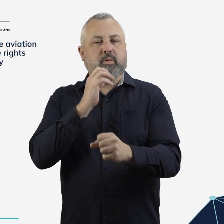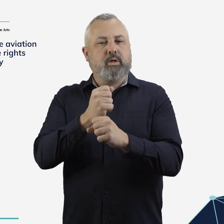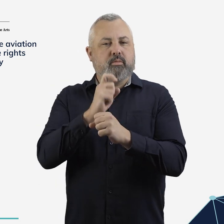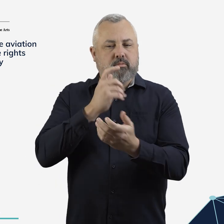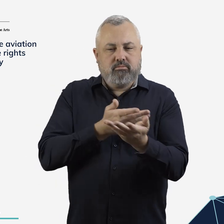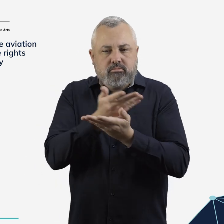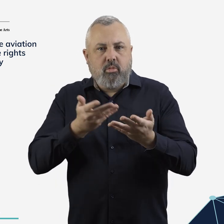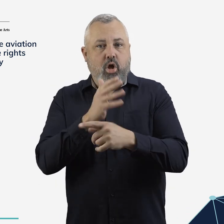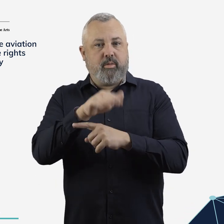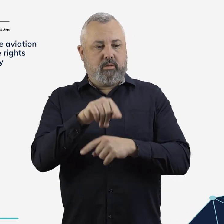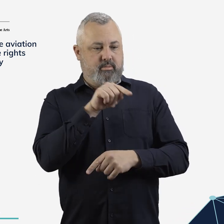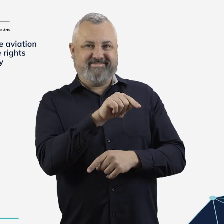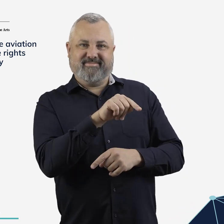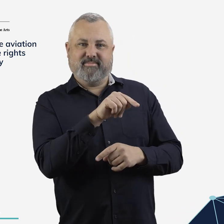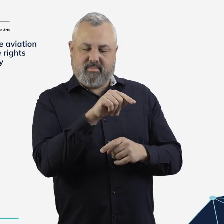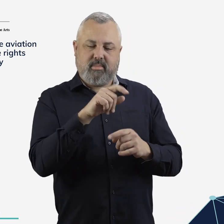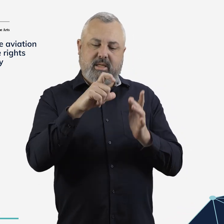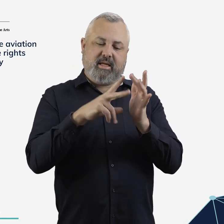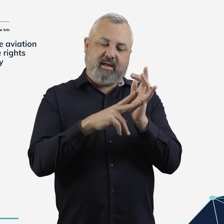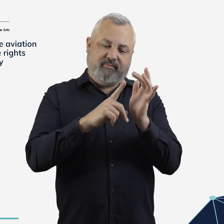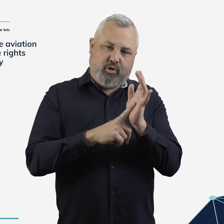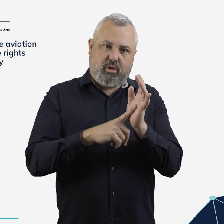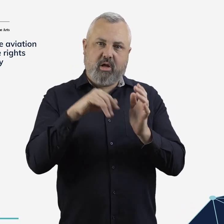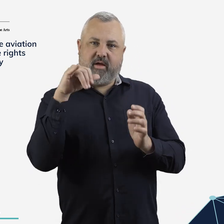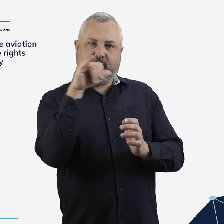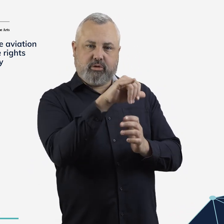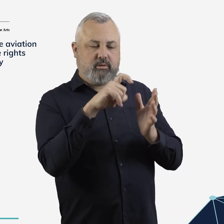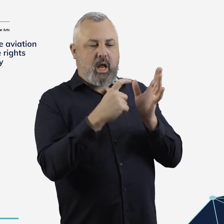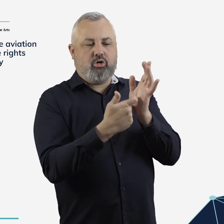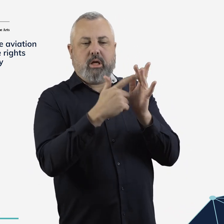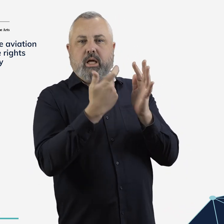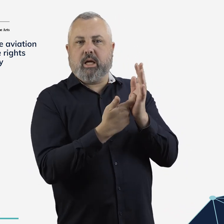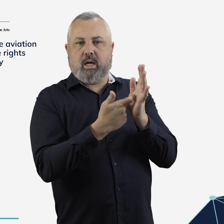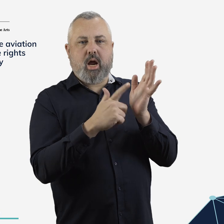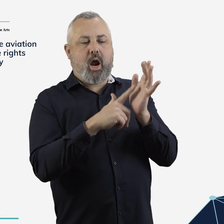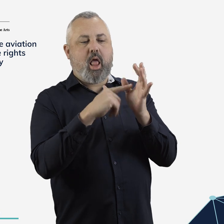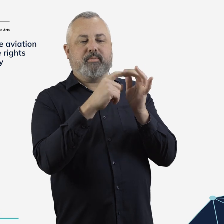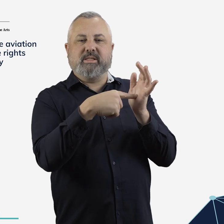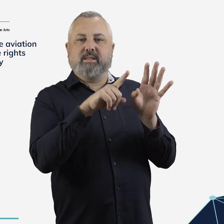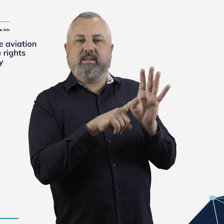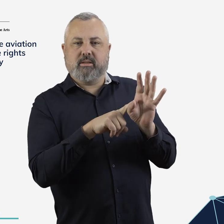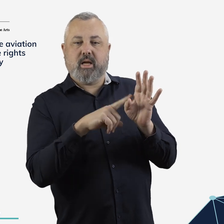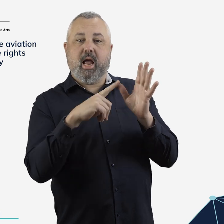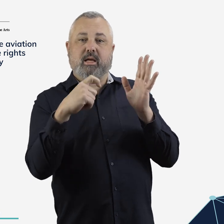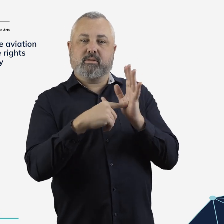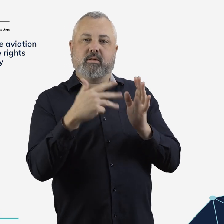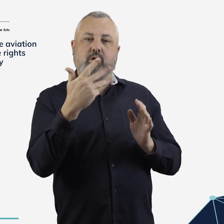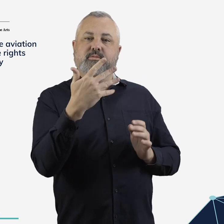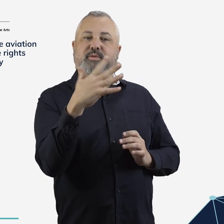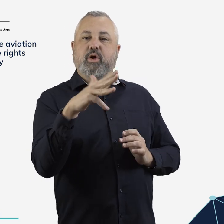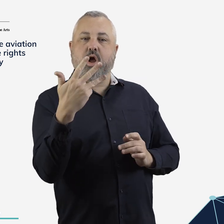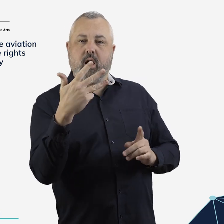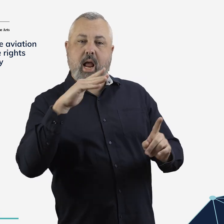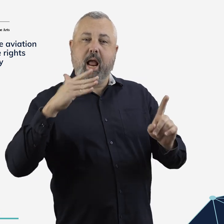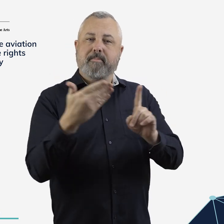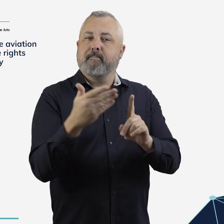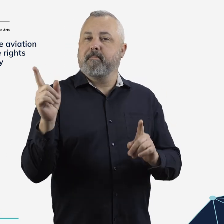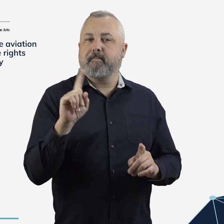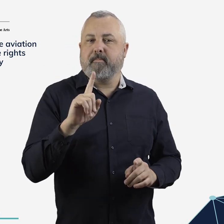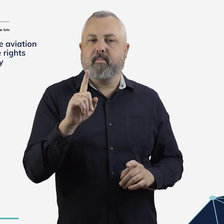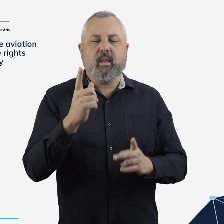We will consult on amendments to the Civil Aviation (Carriers) Liability Act 1959, and supporting regulations, to